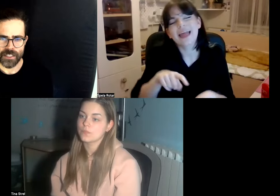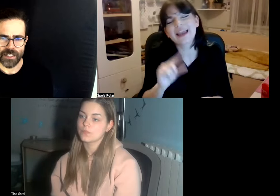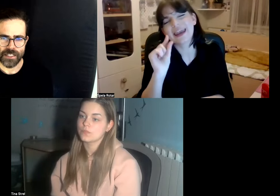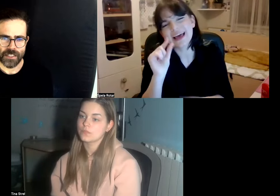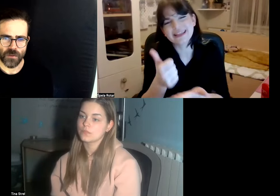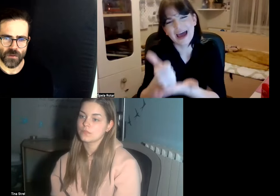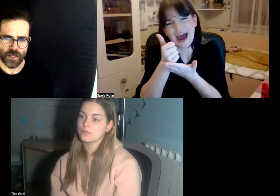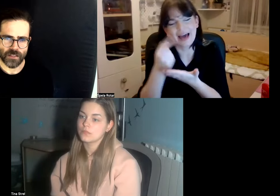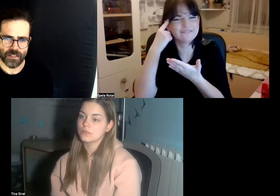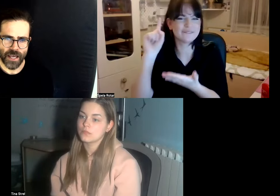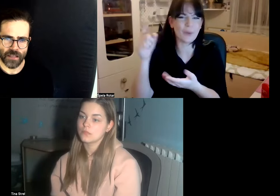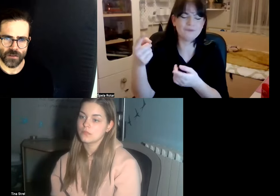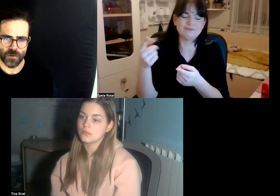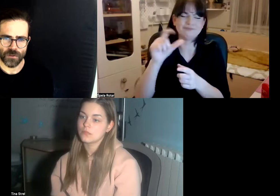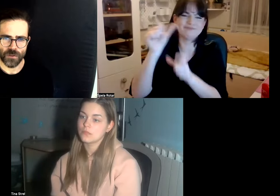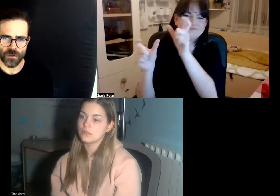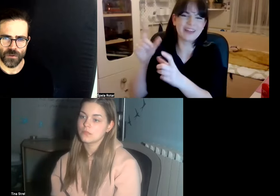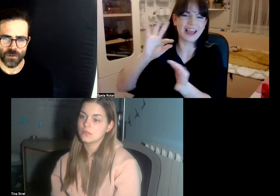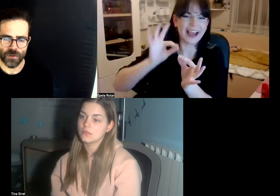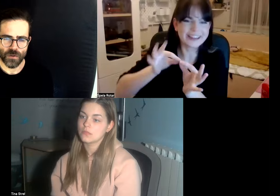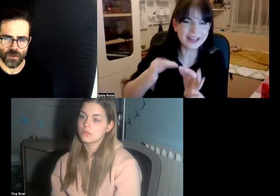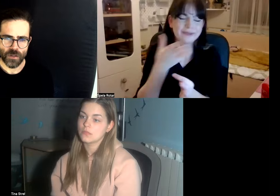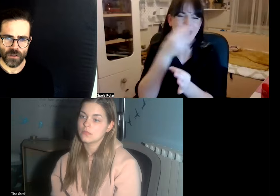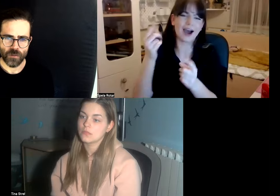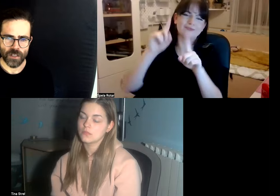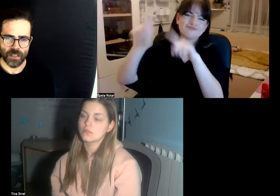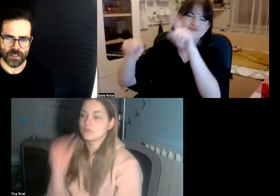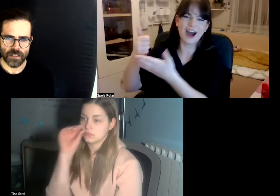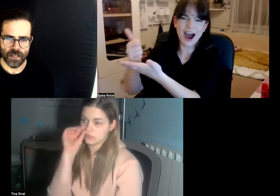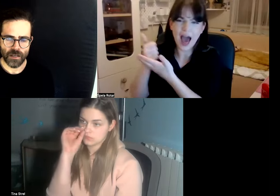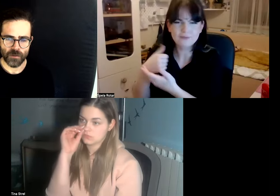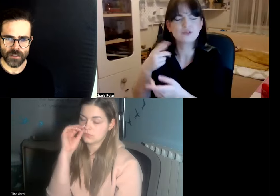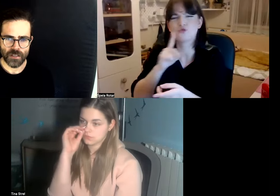and is it easy to understand or to communicate in Sign Language